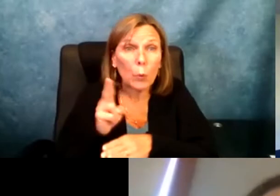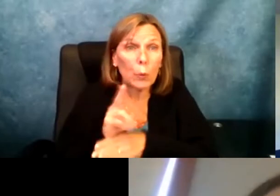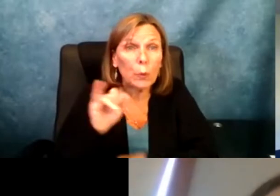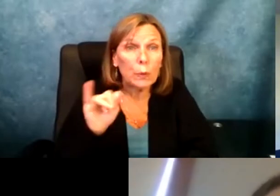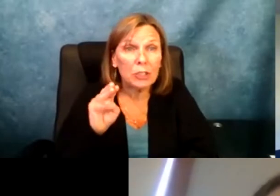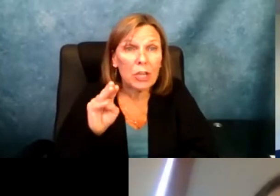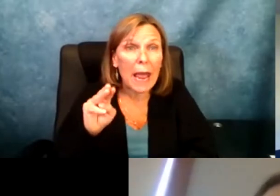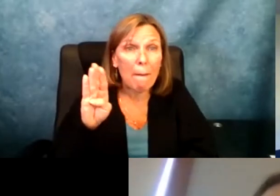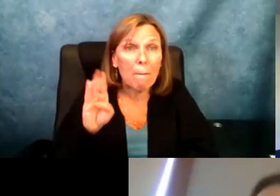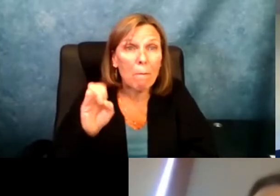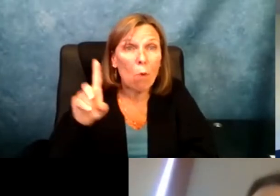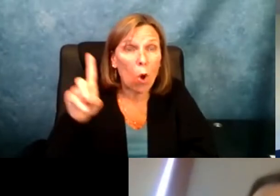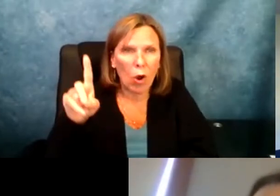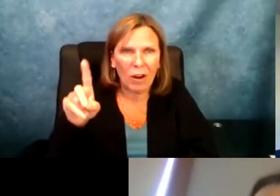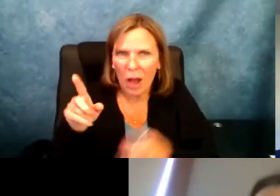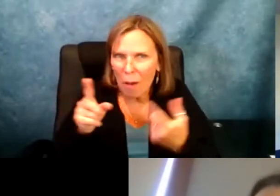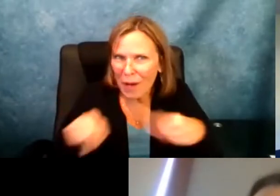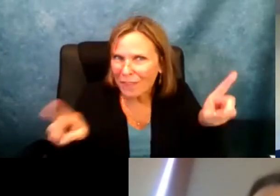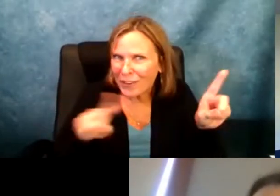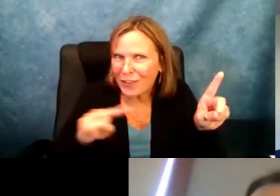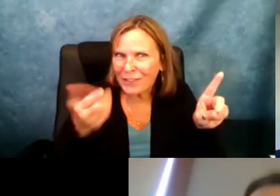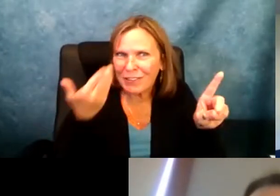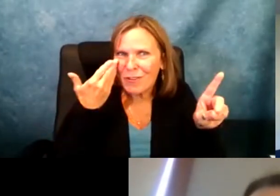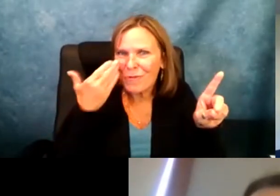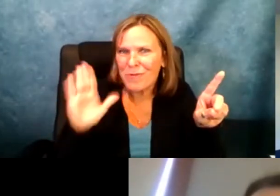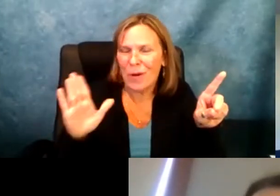chat box when the time is